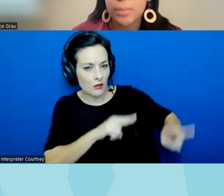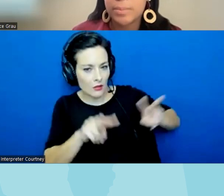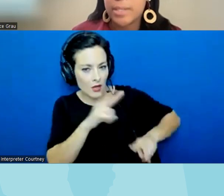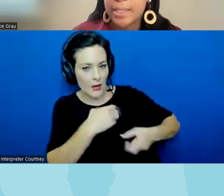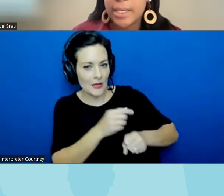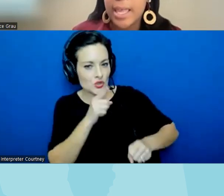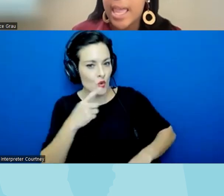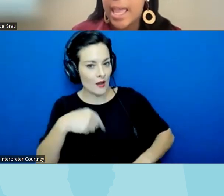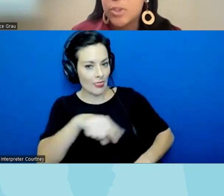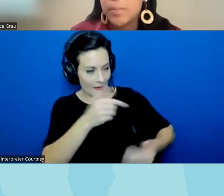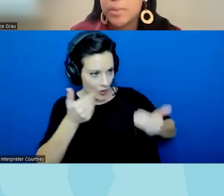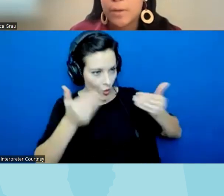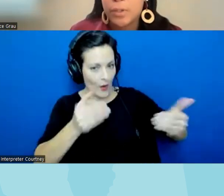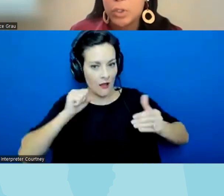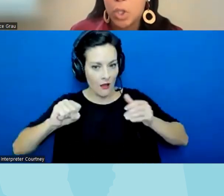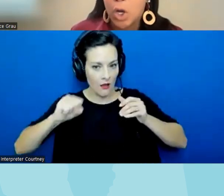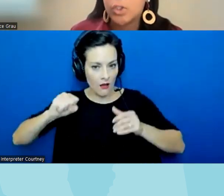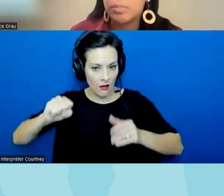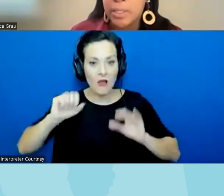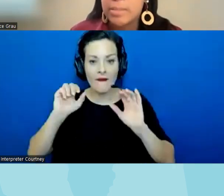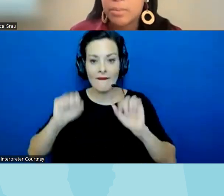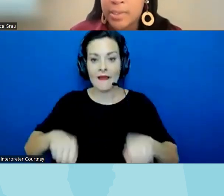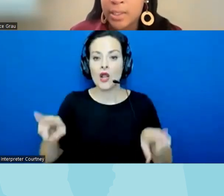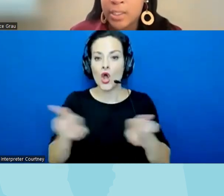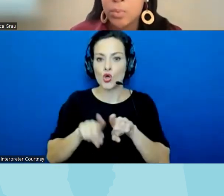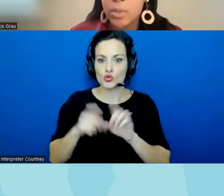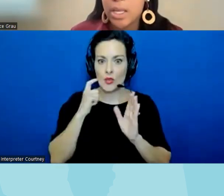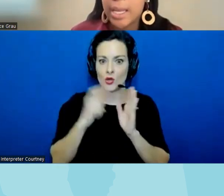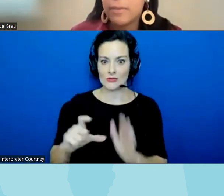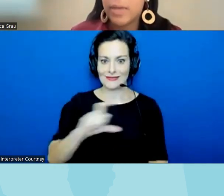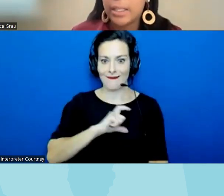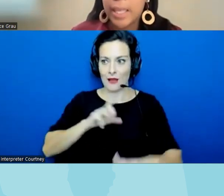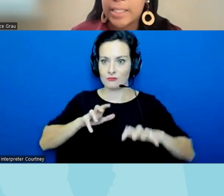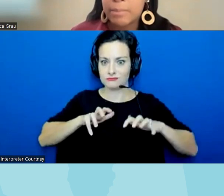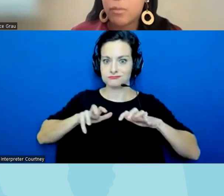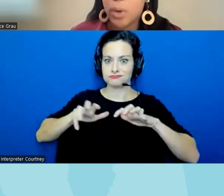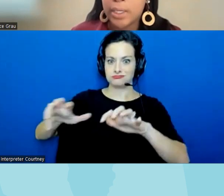was protected and to observe the large police presence so we kind of got a landscape of what is